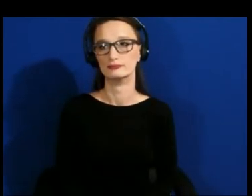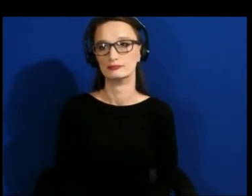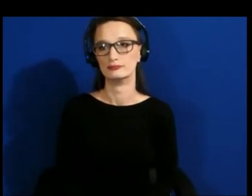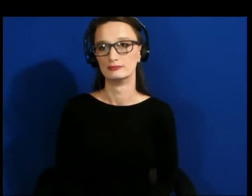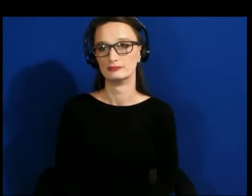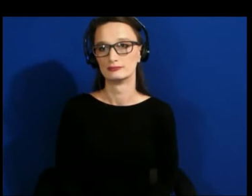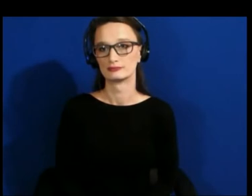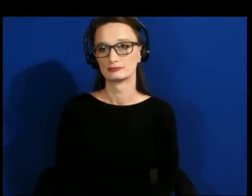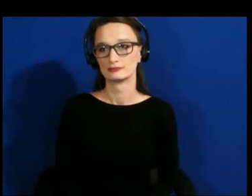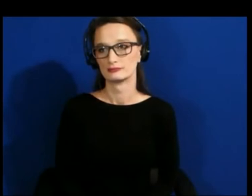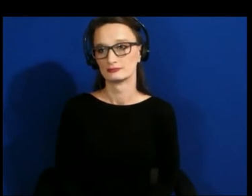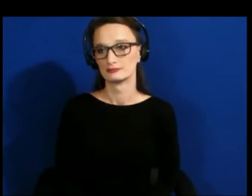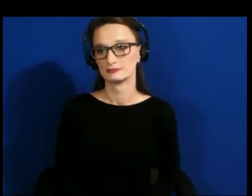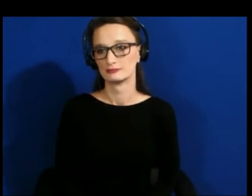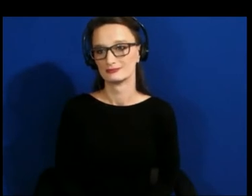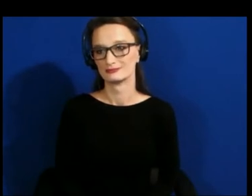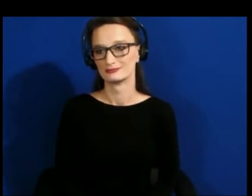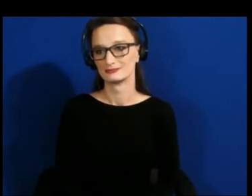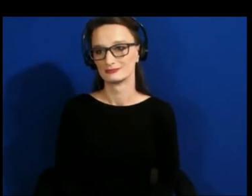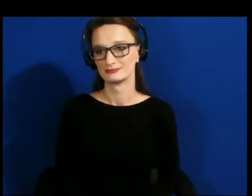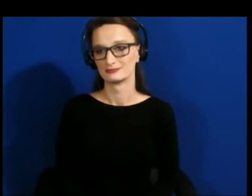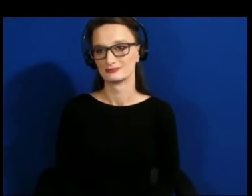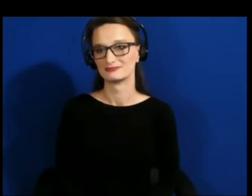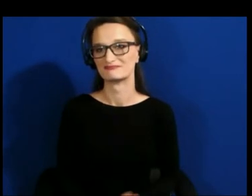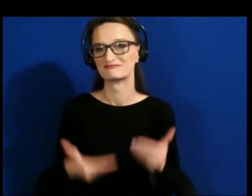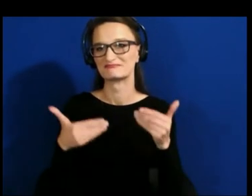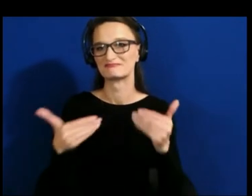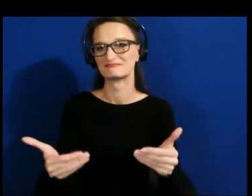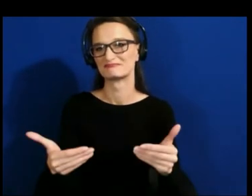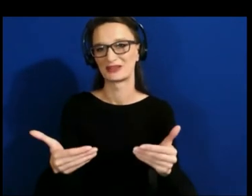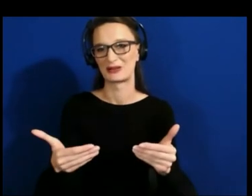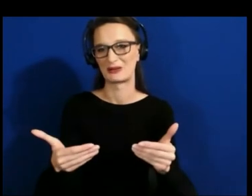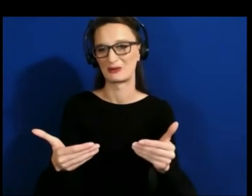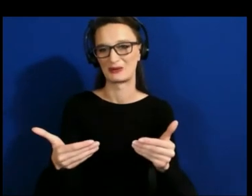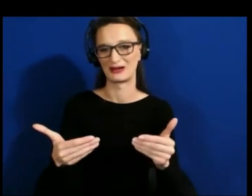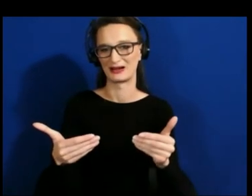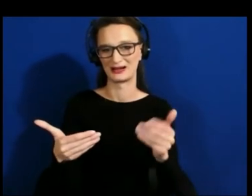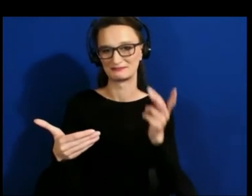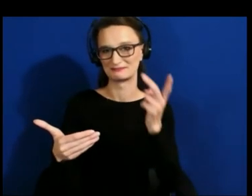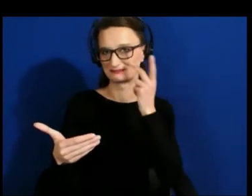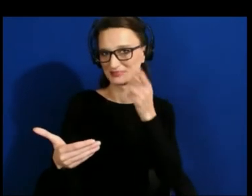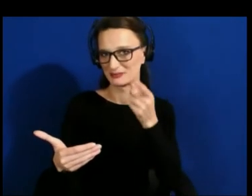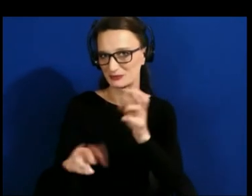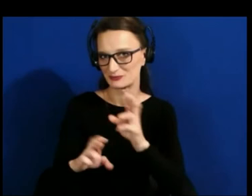Go on. You look like you're ready to say something. Please.